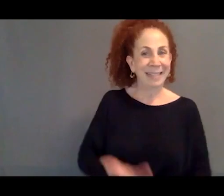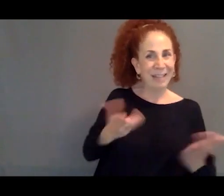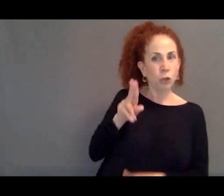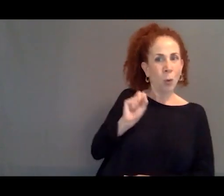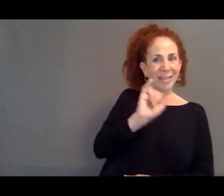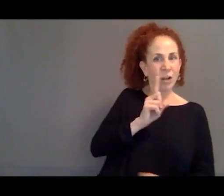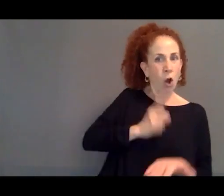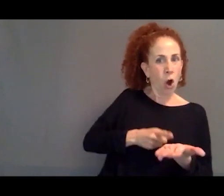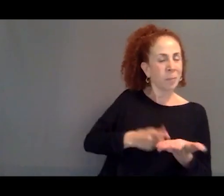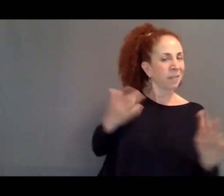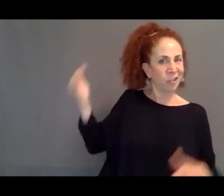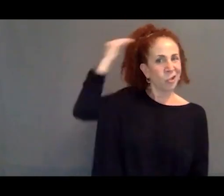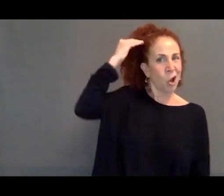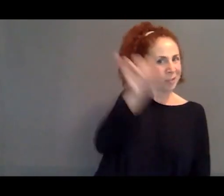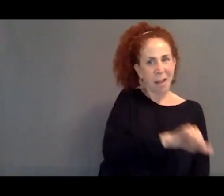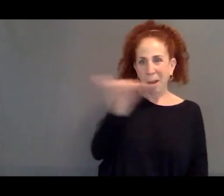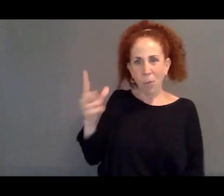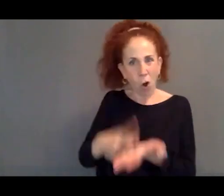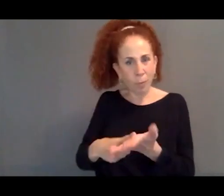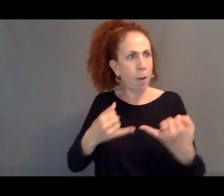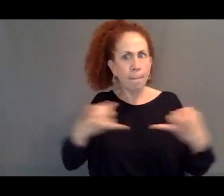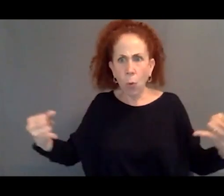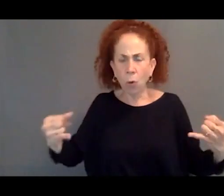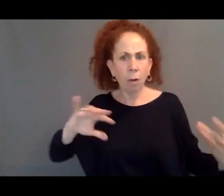we're quite familiar with, that the borders are out of control,